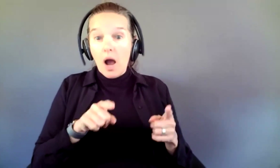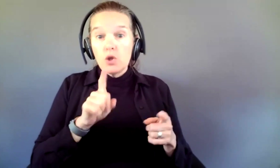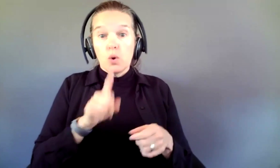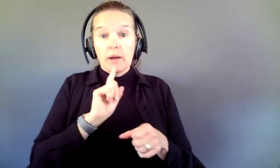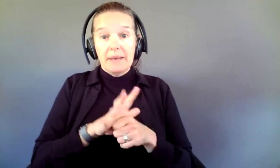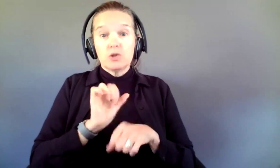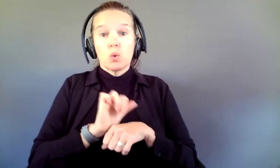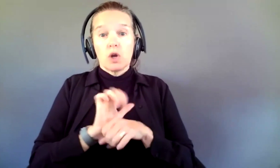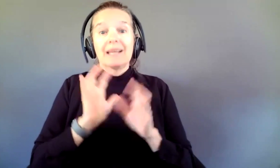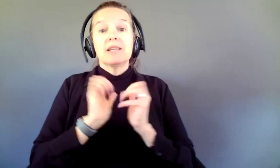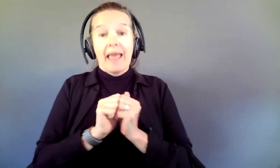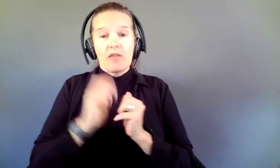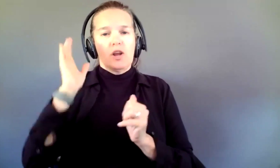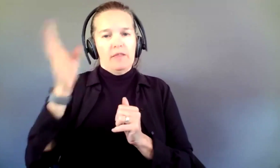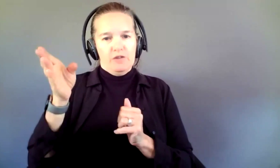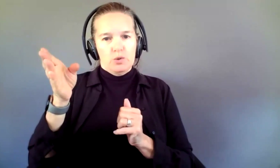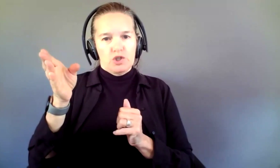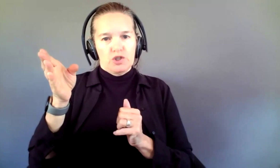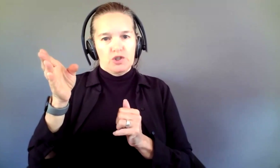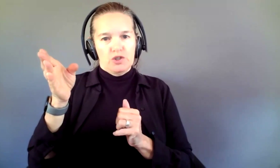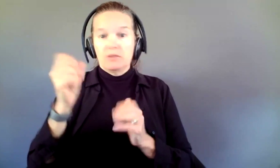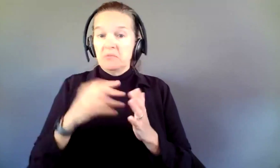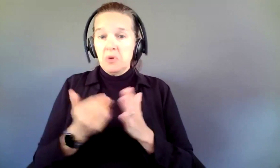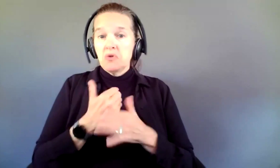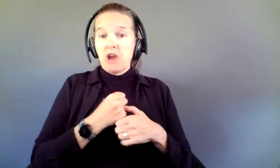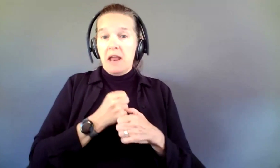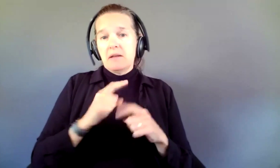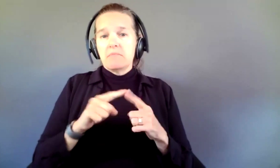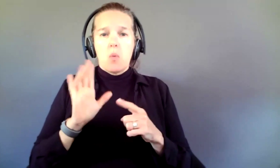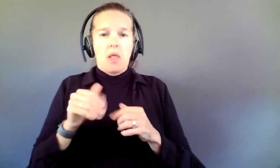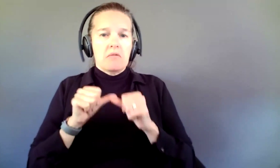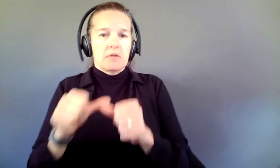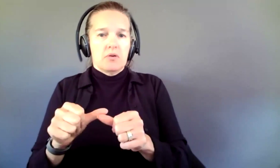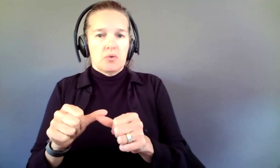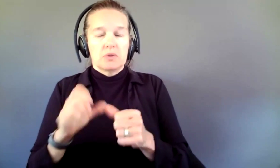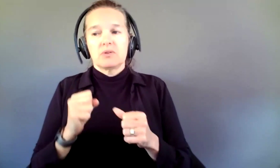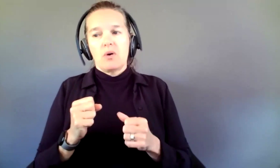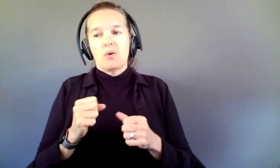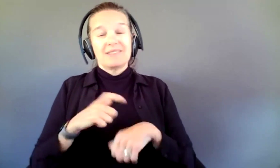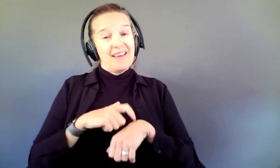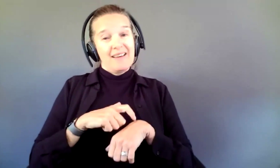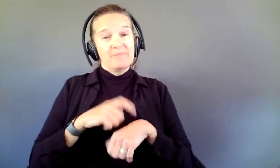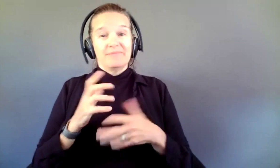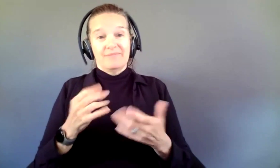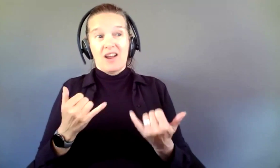the future. So, time as we currently measure it, our collective decision is it's linear.